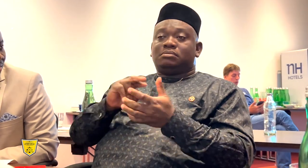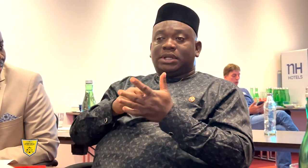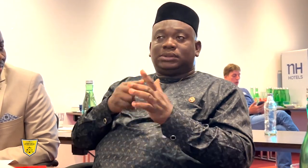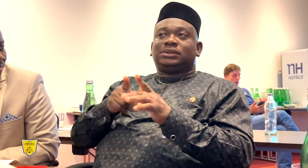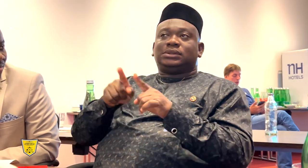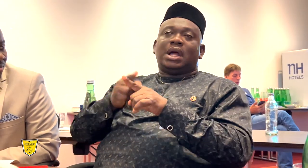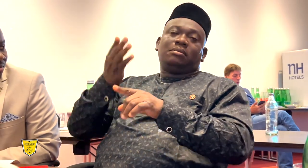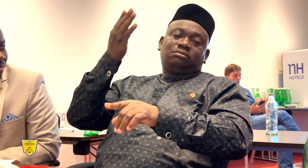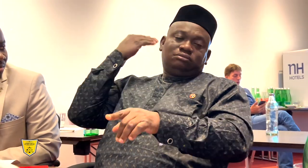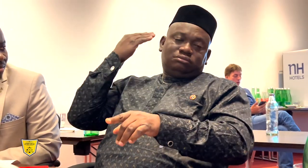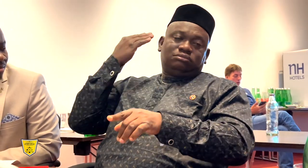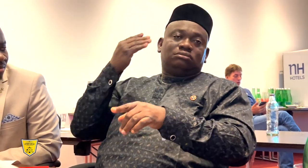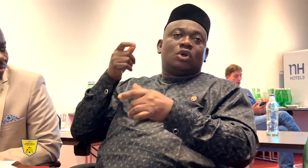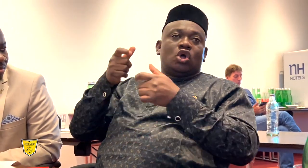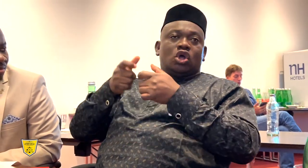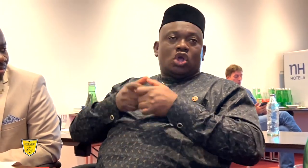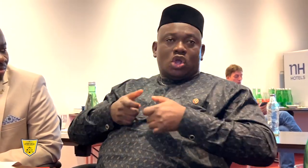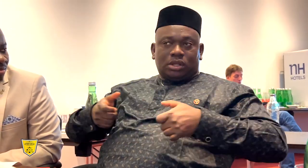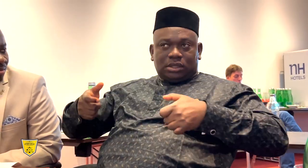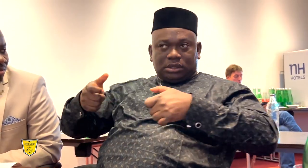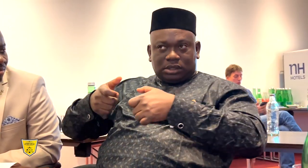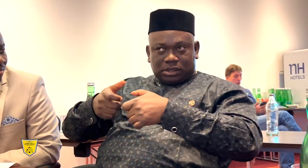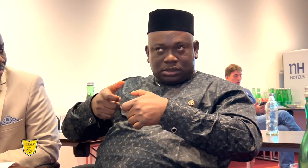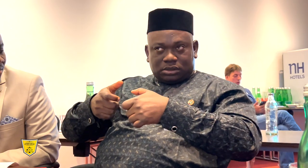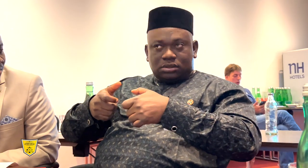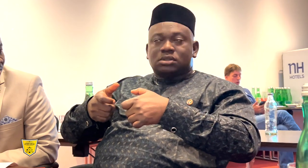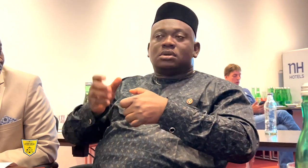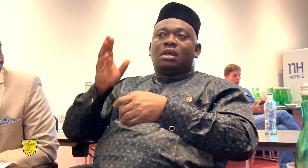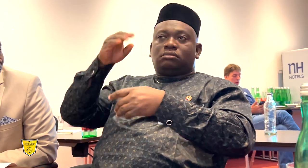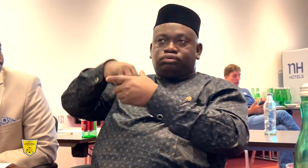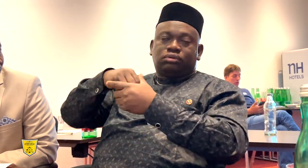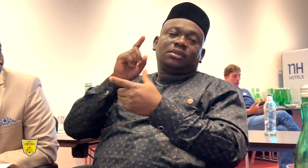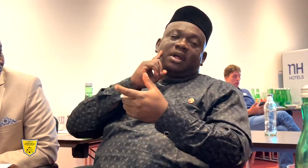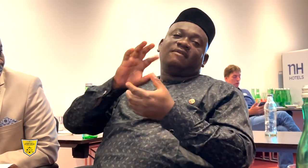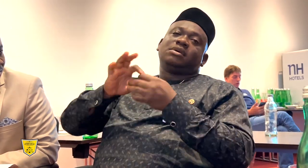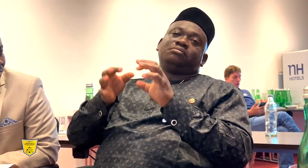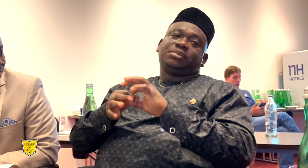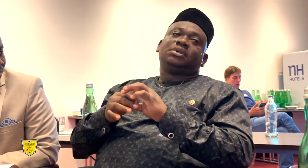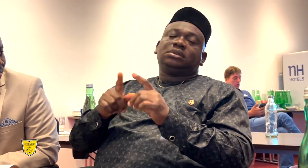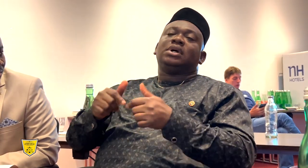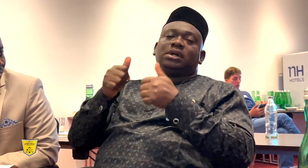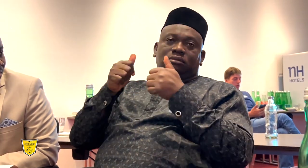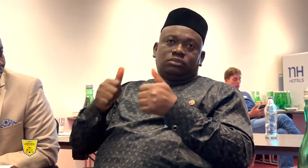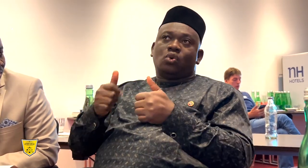During Deaflympics, delegates can attend the Congress and